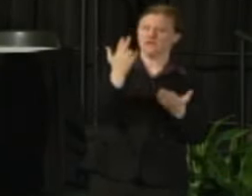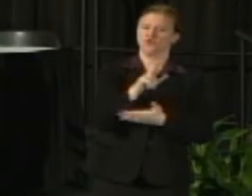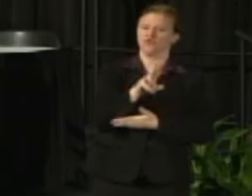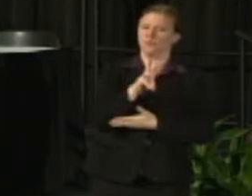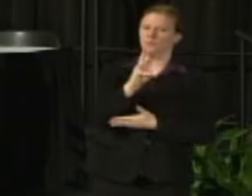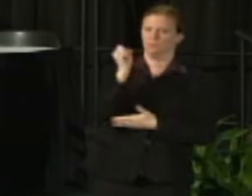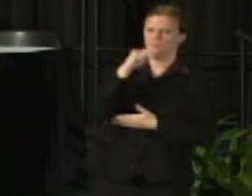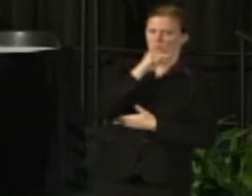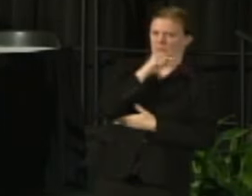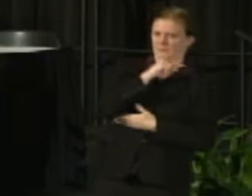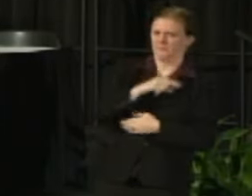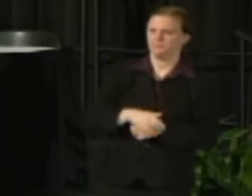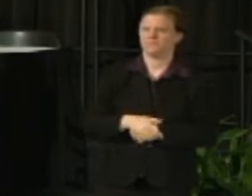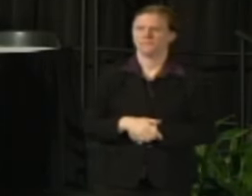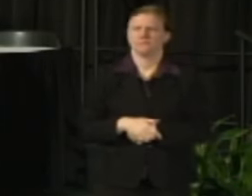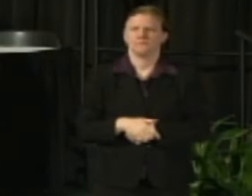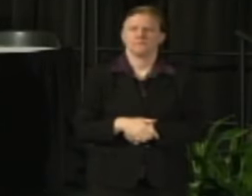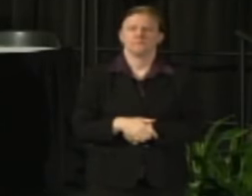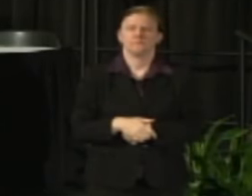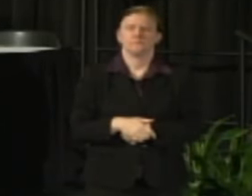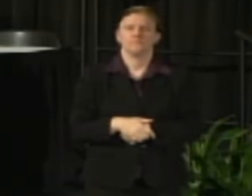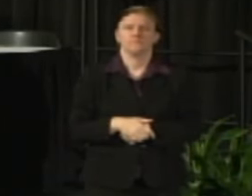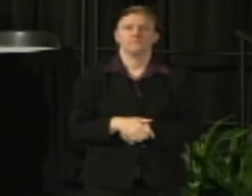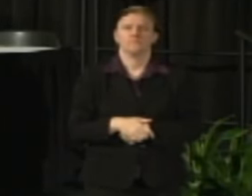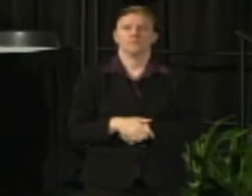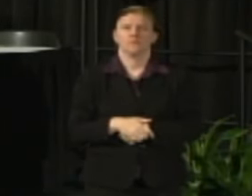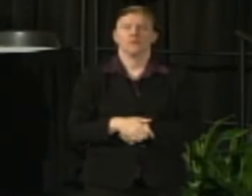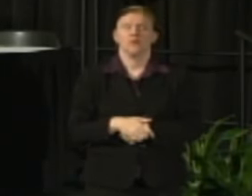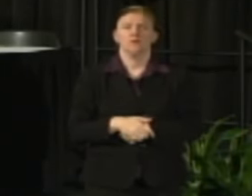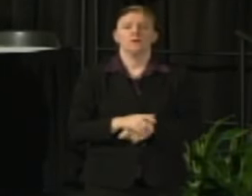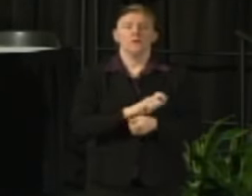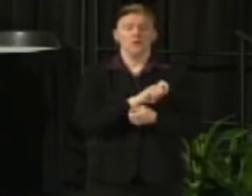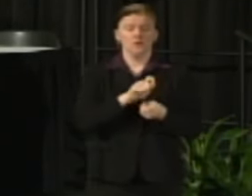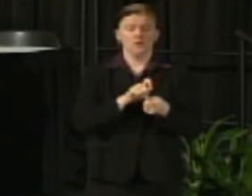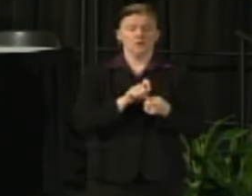Specifically, what we do and what we have done uniquely